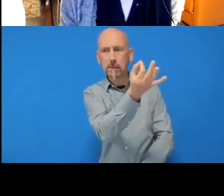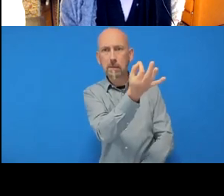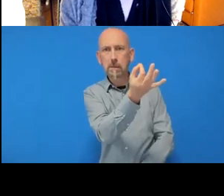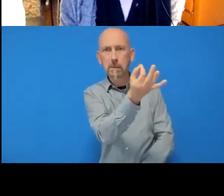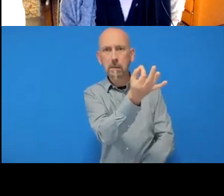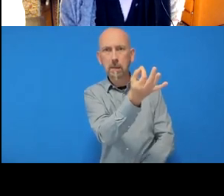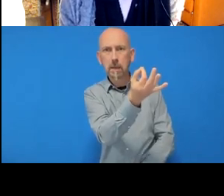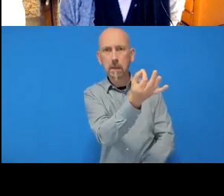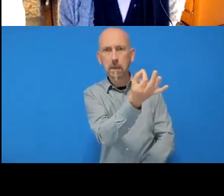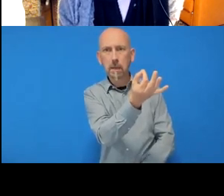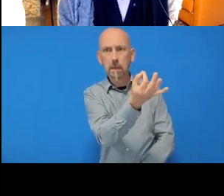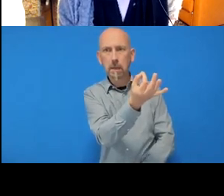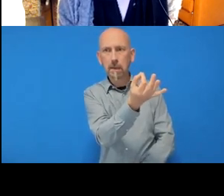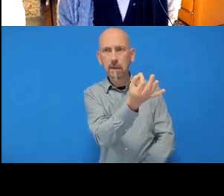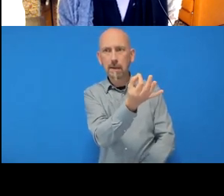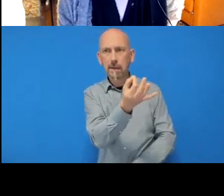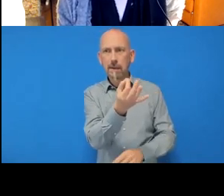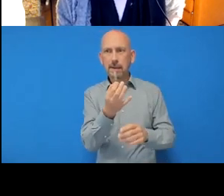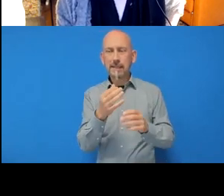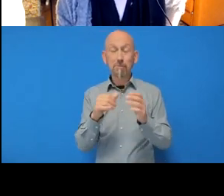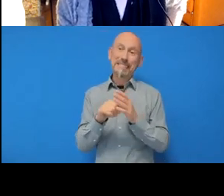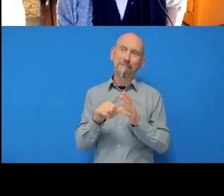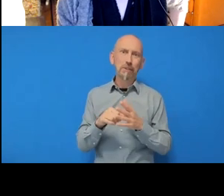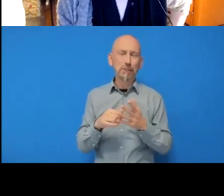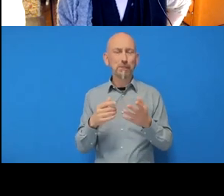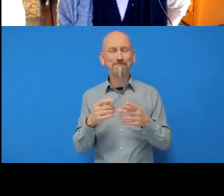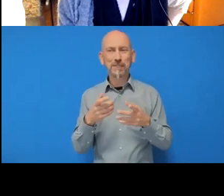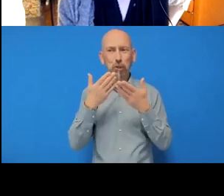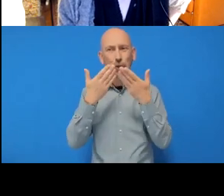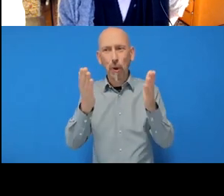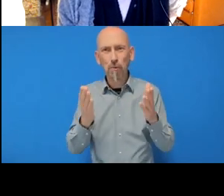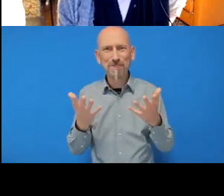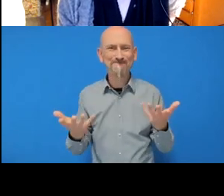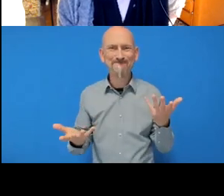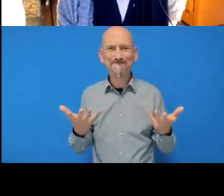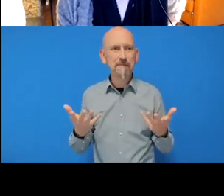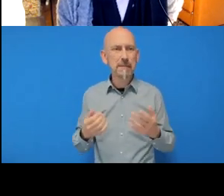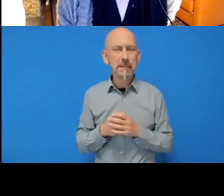that would be tricky to do without getting you to show your screen. But yeah, try looking in there,